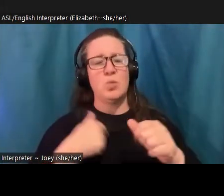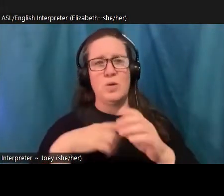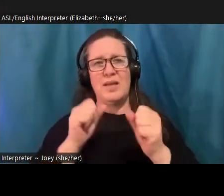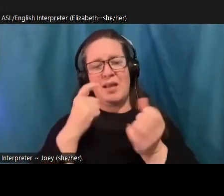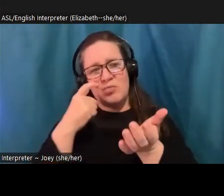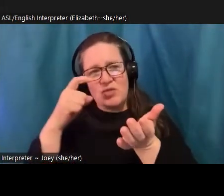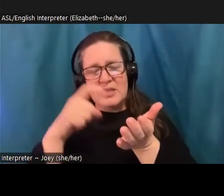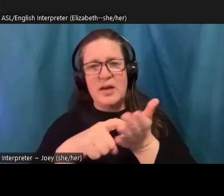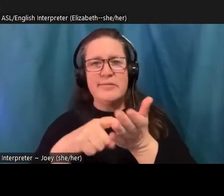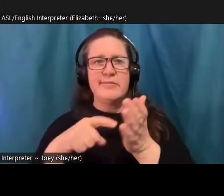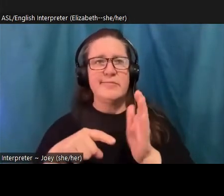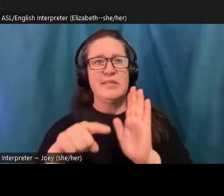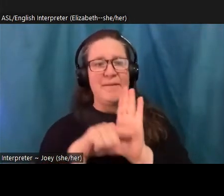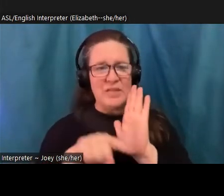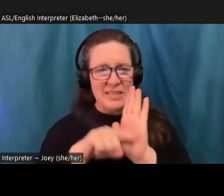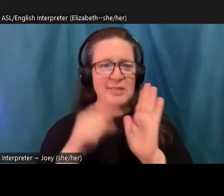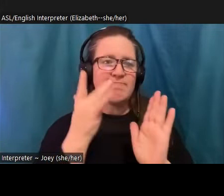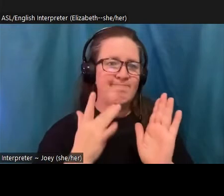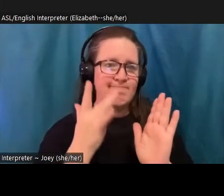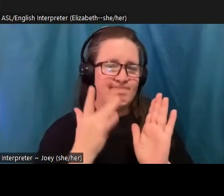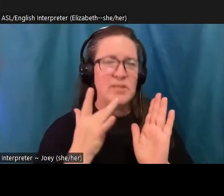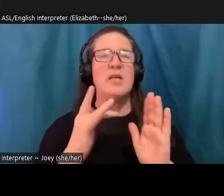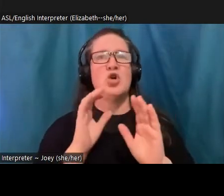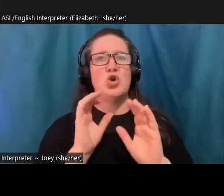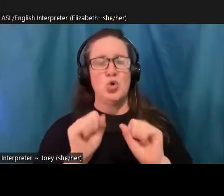something that might actually be empowering. So I encourage my